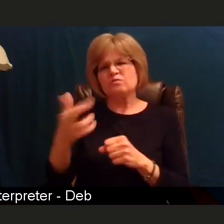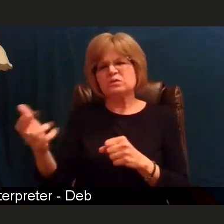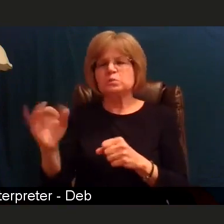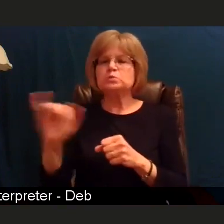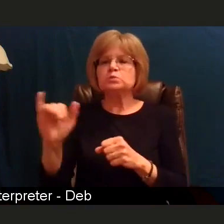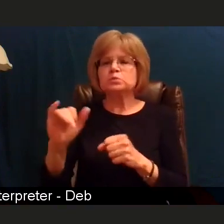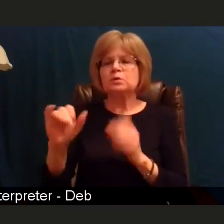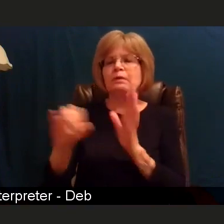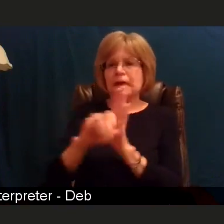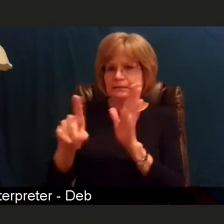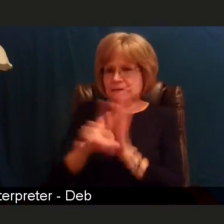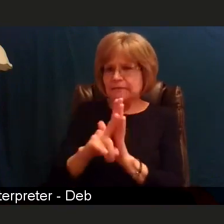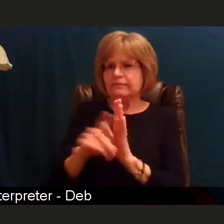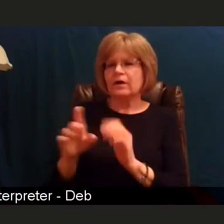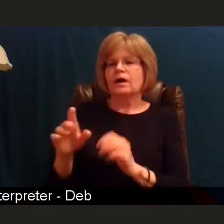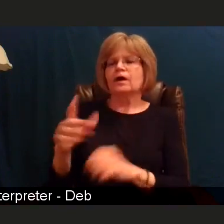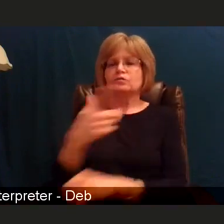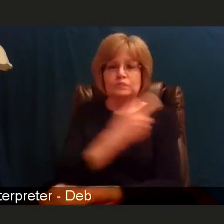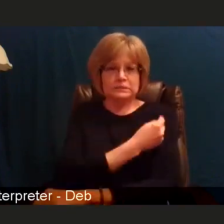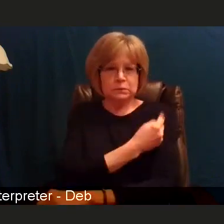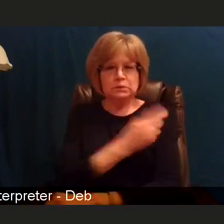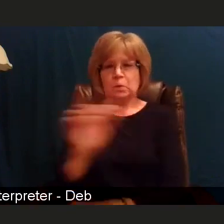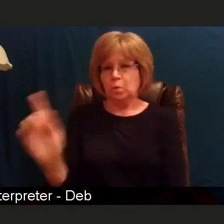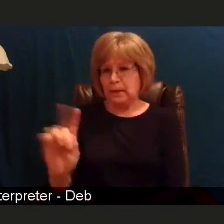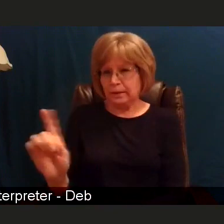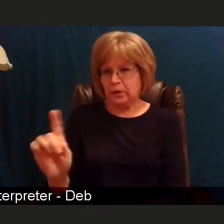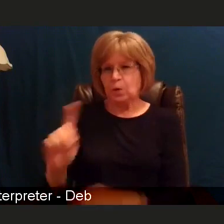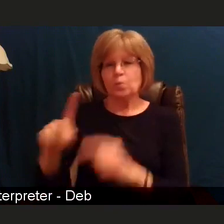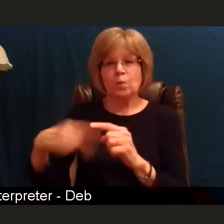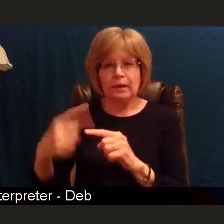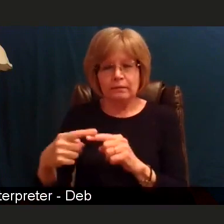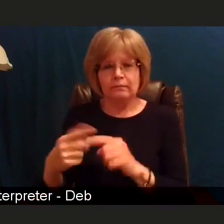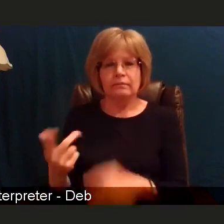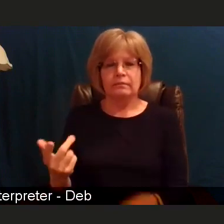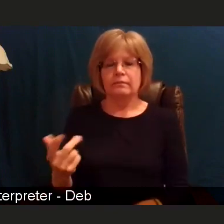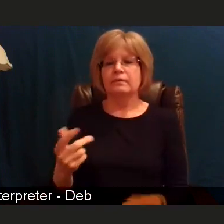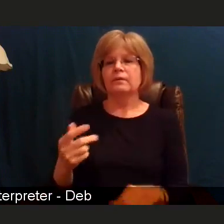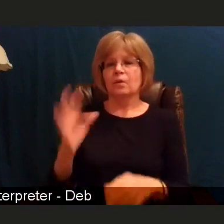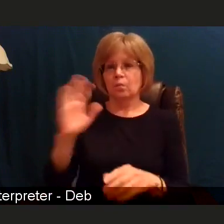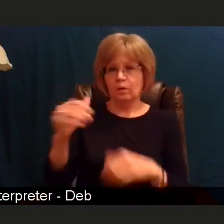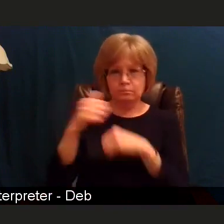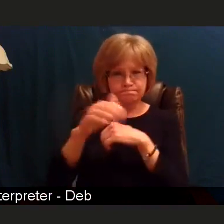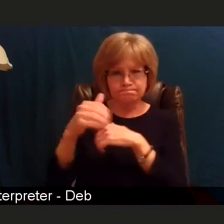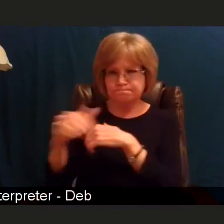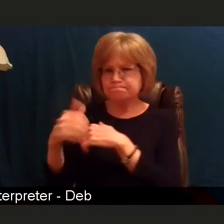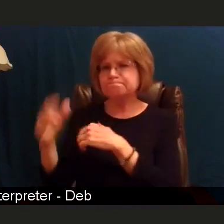So more information will be sent out as that information becomes available to us.